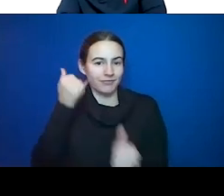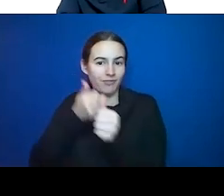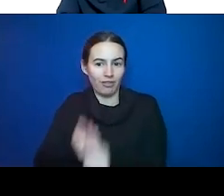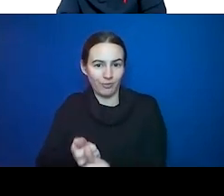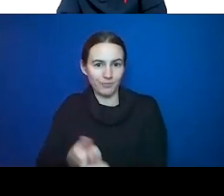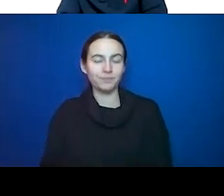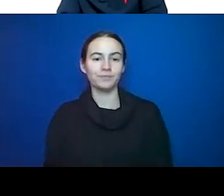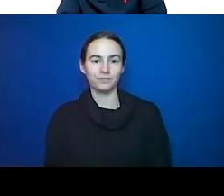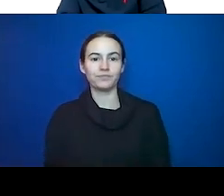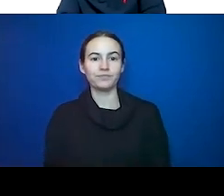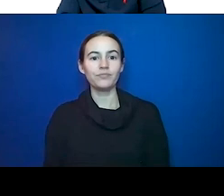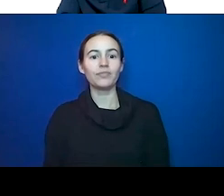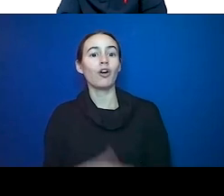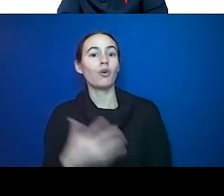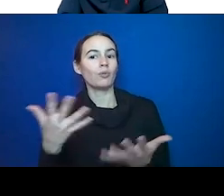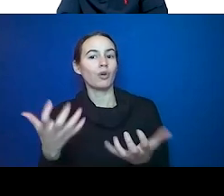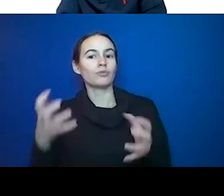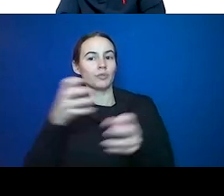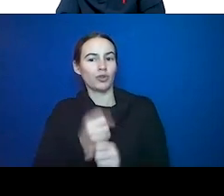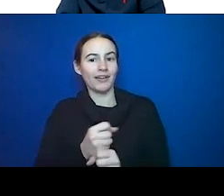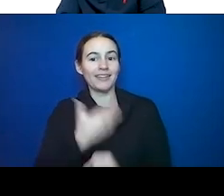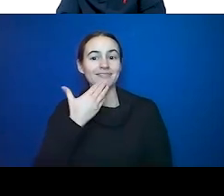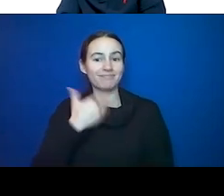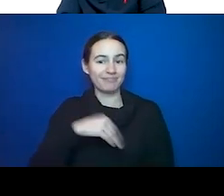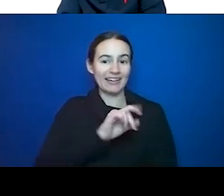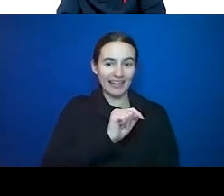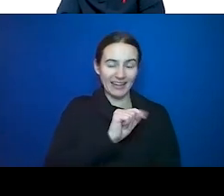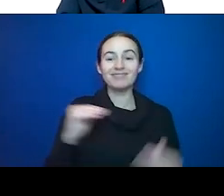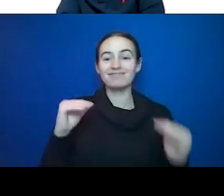bad. Sustained stress is bad. No